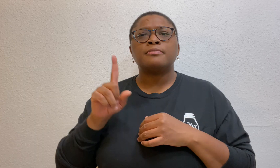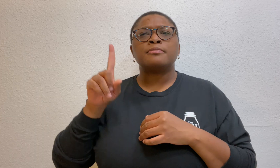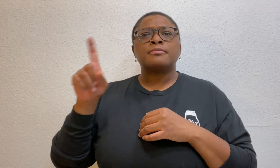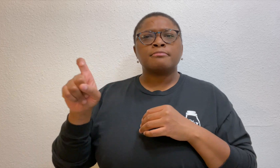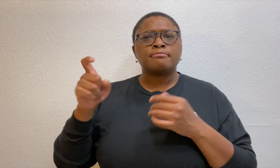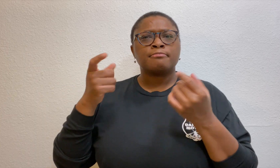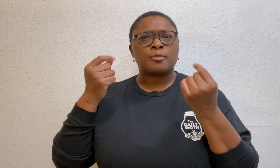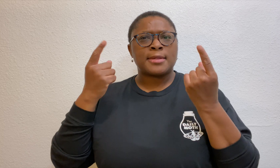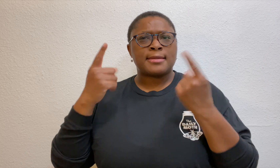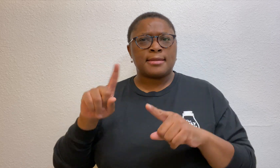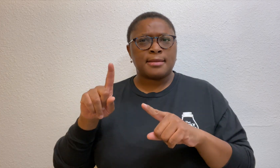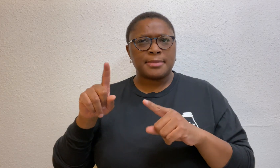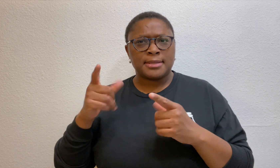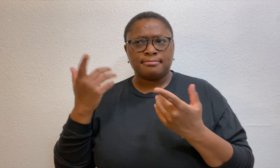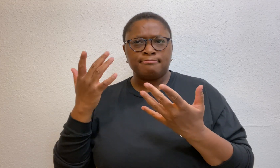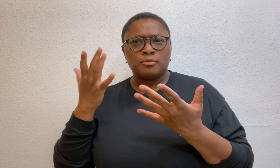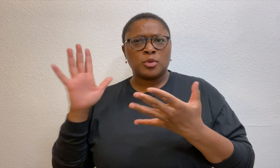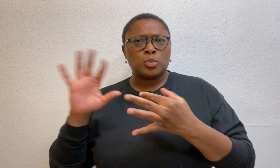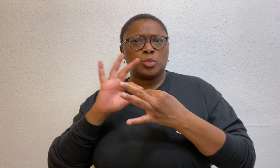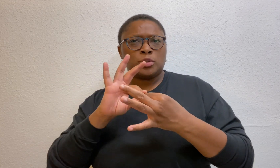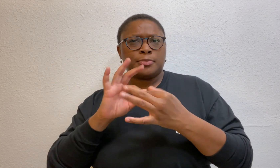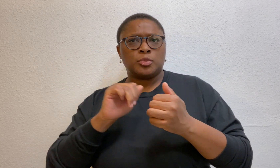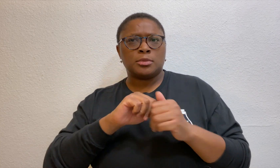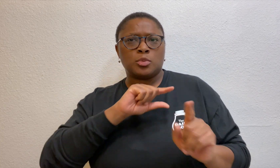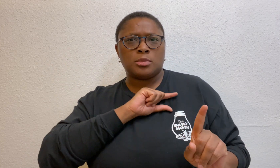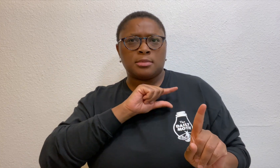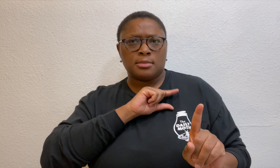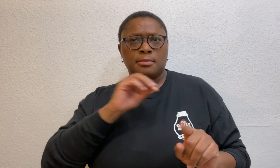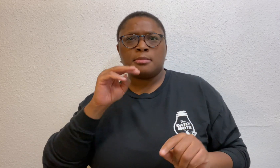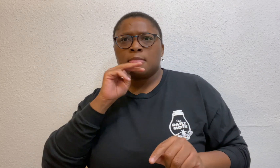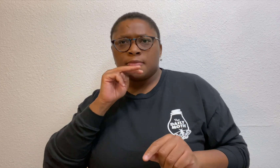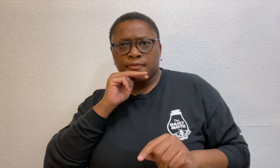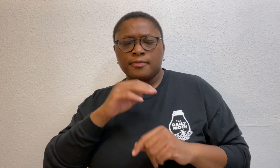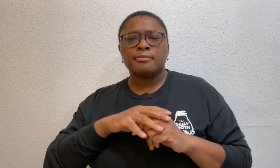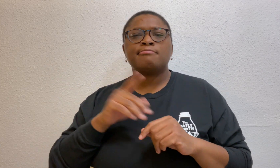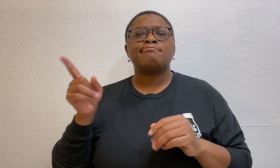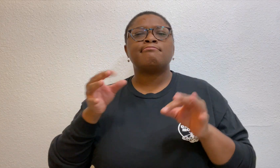and he was asked what his relationship was with Grant and Mavrick.